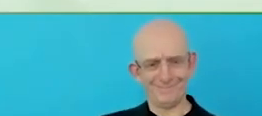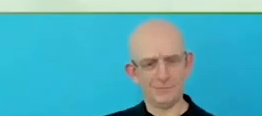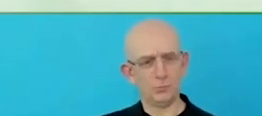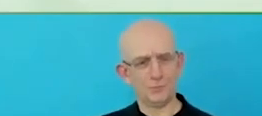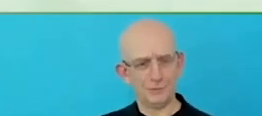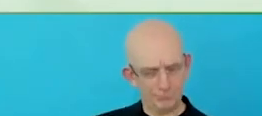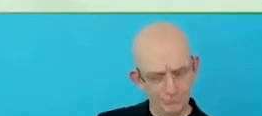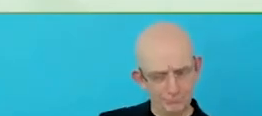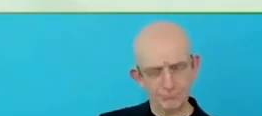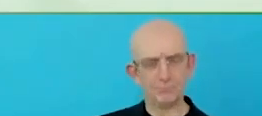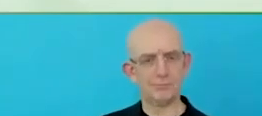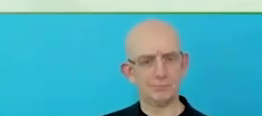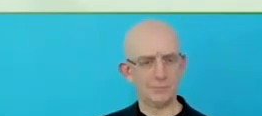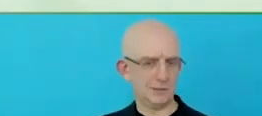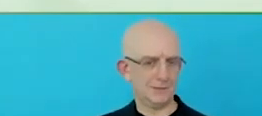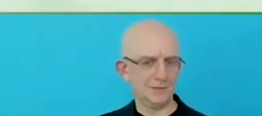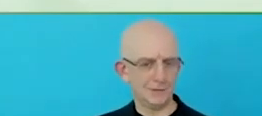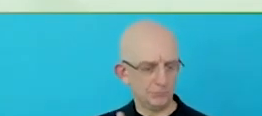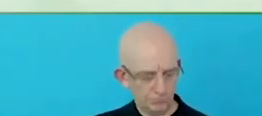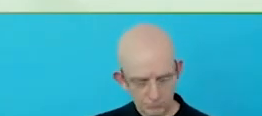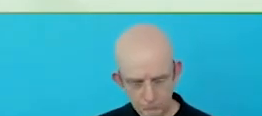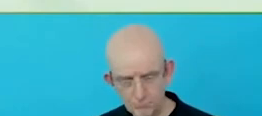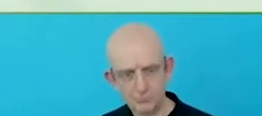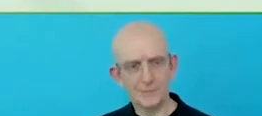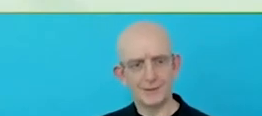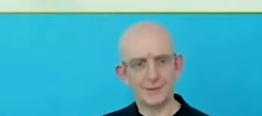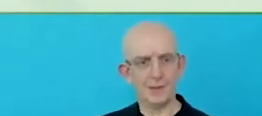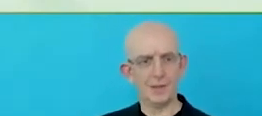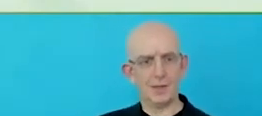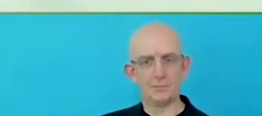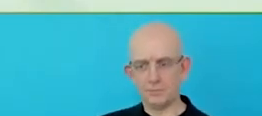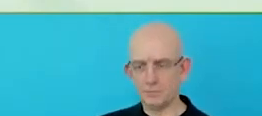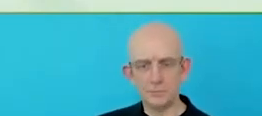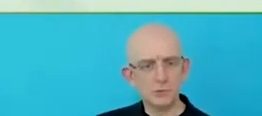inclusive experience of McDonald's and to really go out and recruit